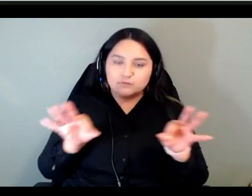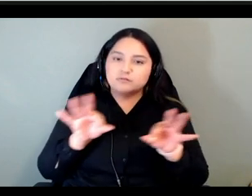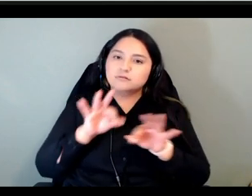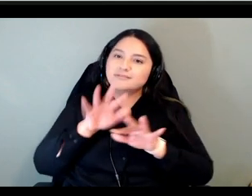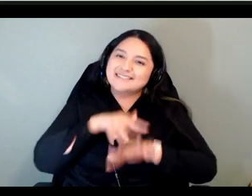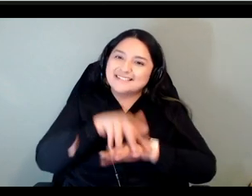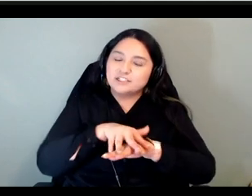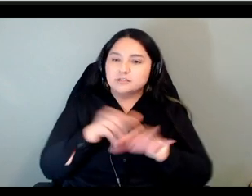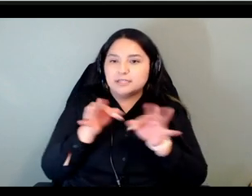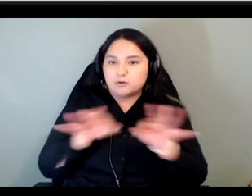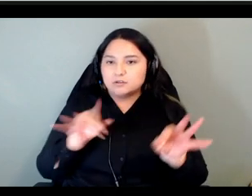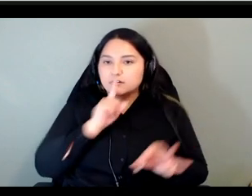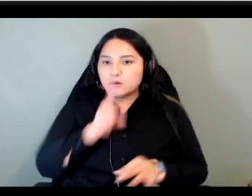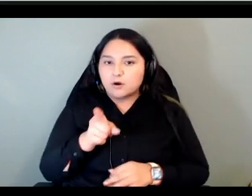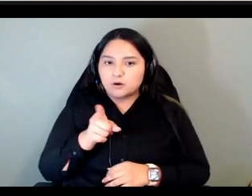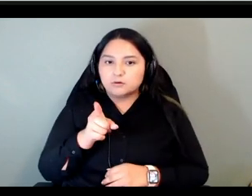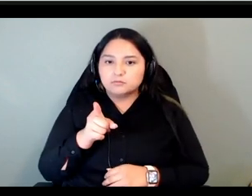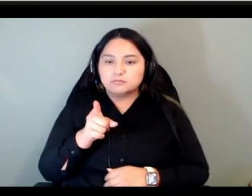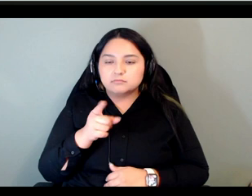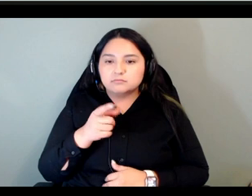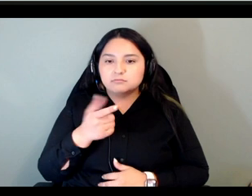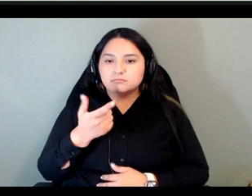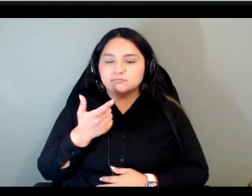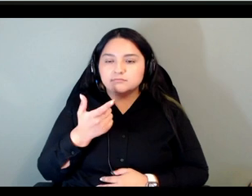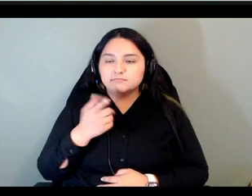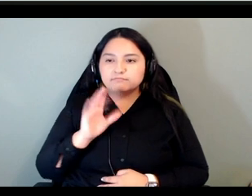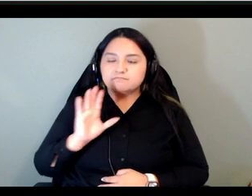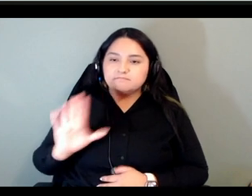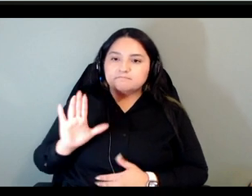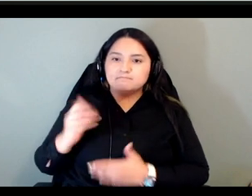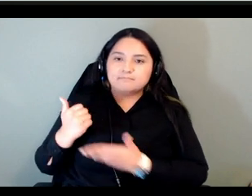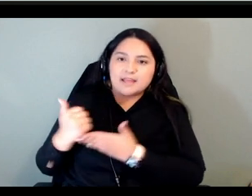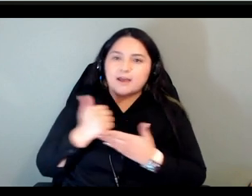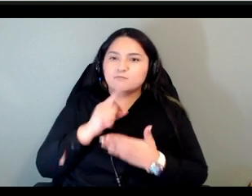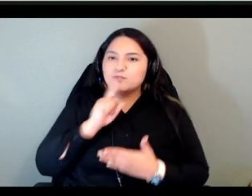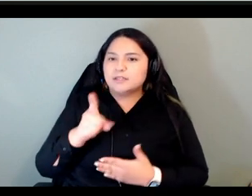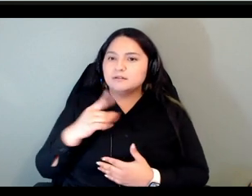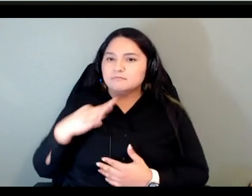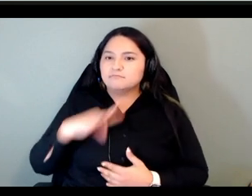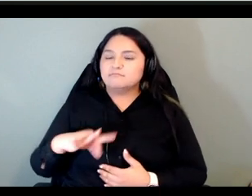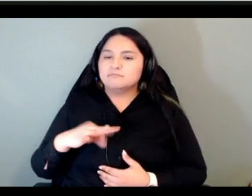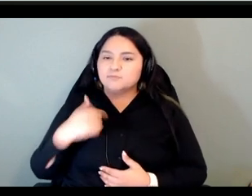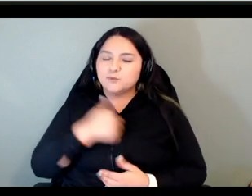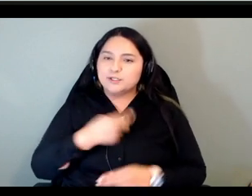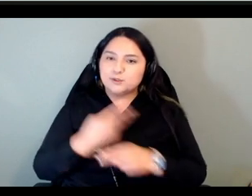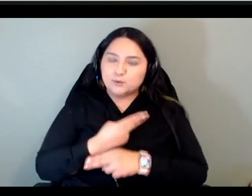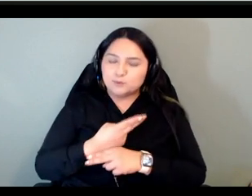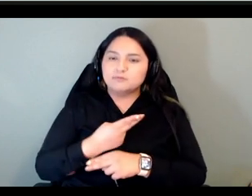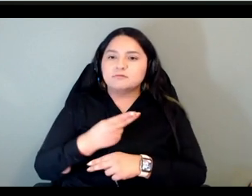are um it was really really useful uh for us to use this approach in addition to focusing